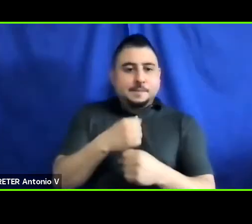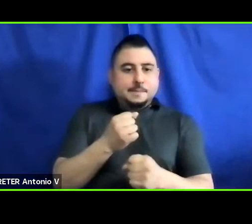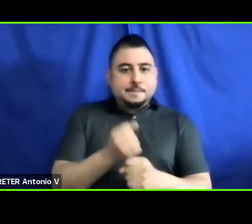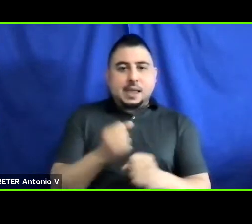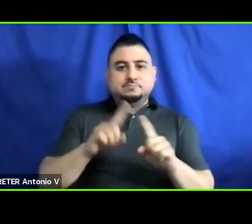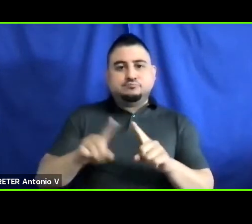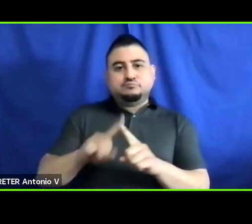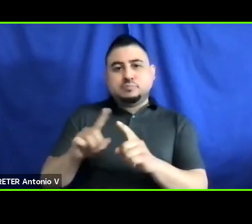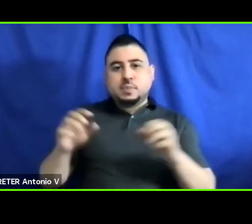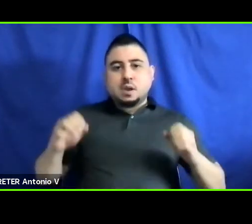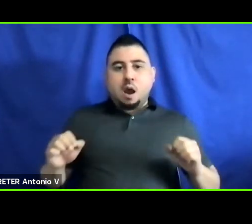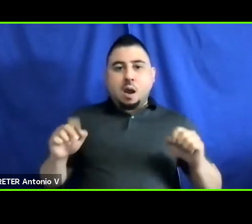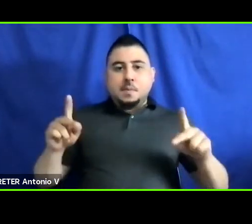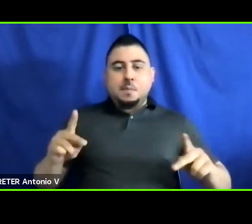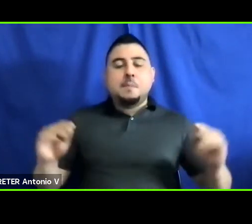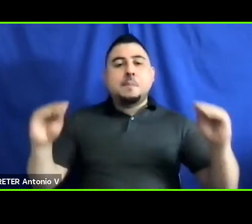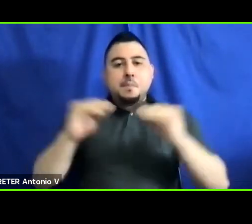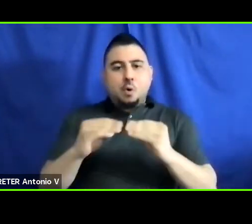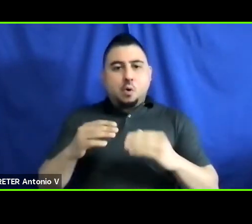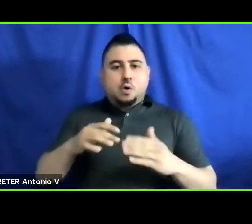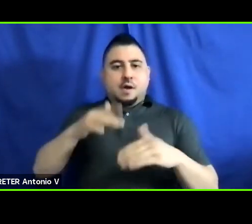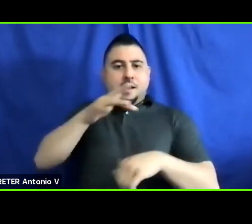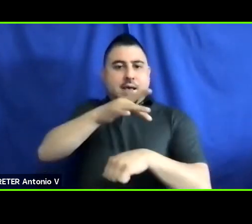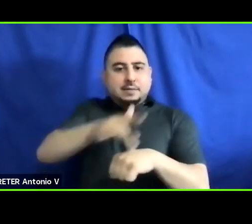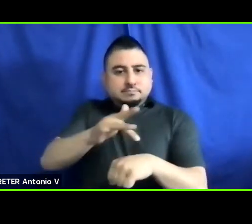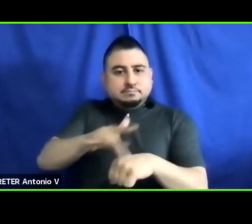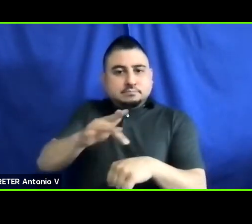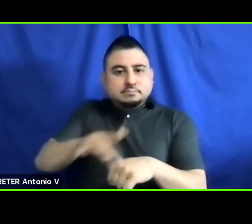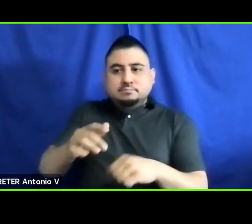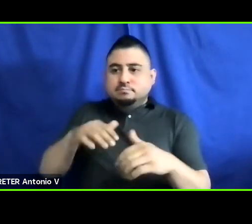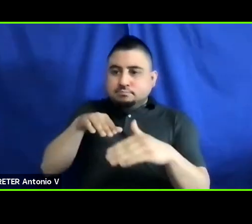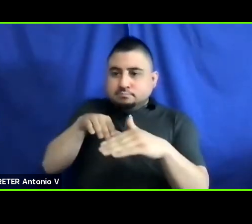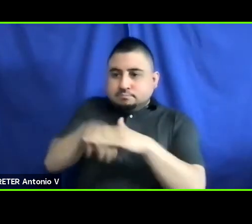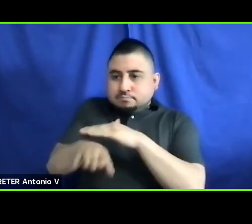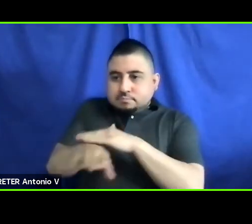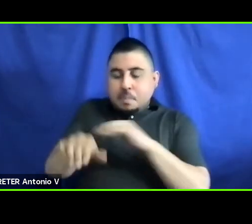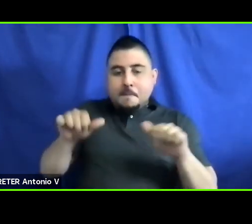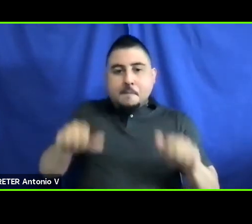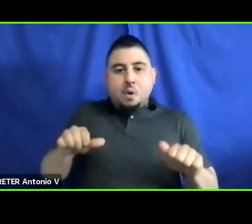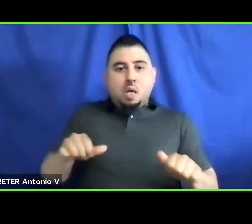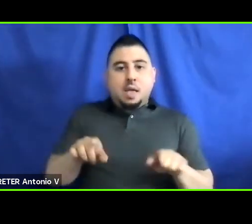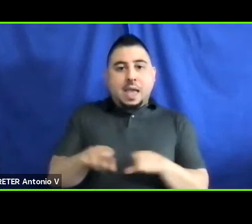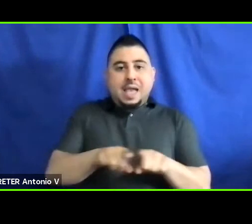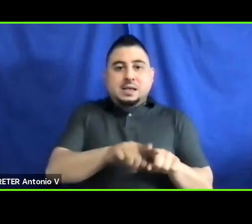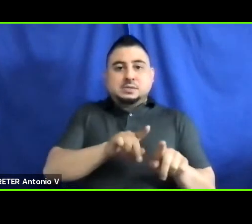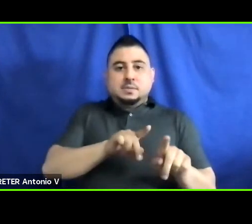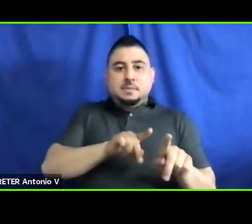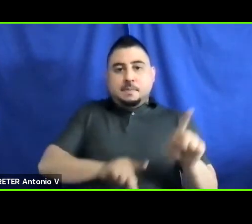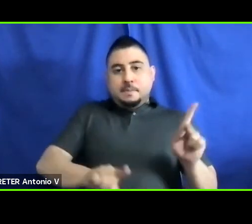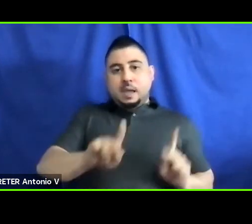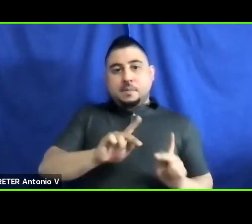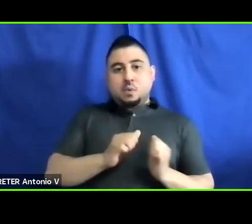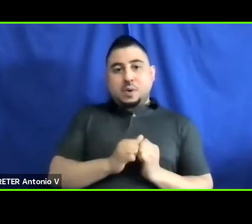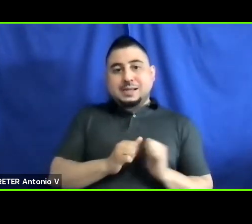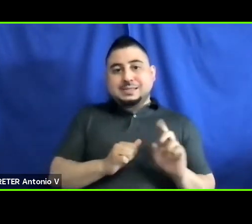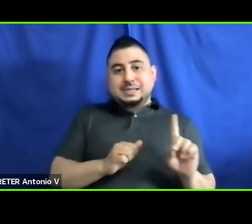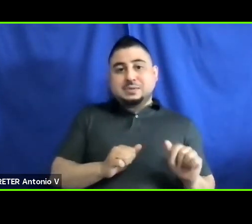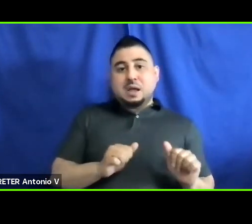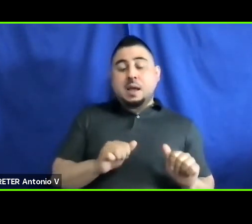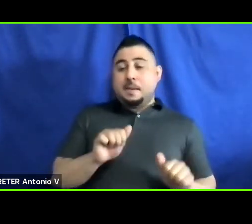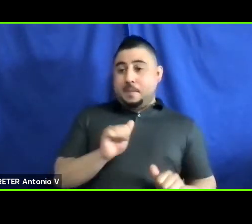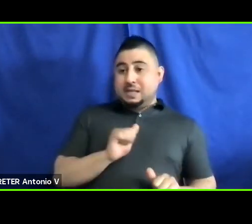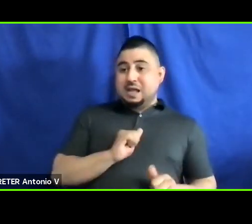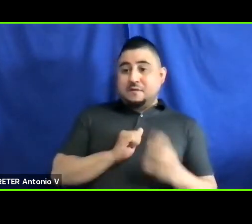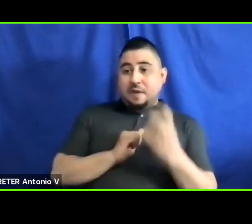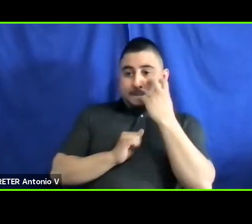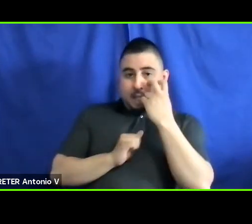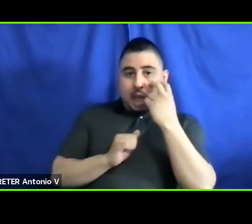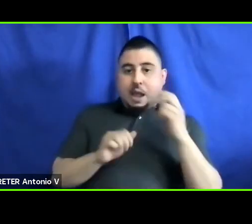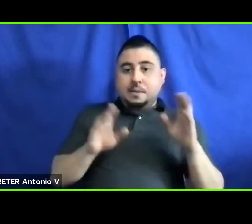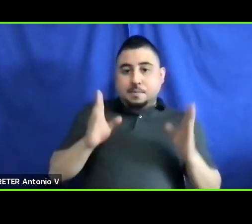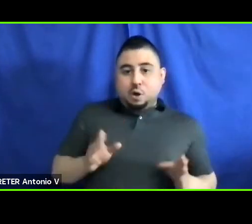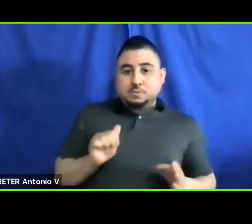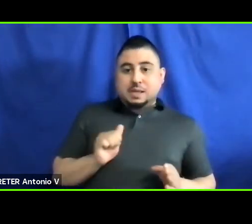even more available for us as, as people, as a blind person myself, I look forward to